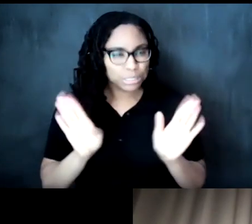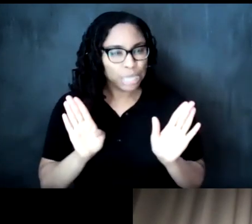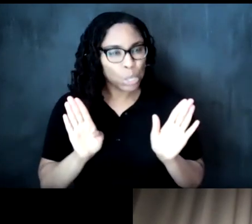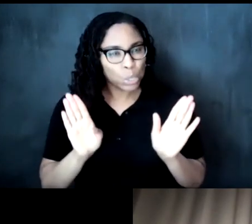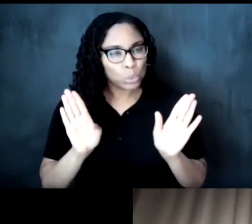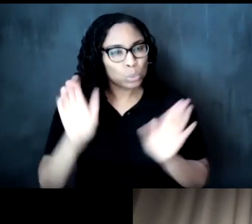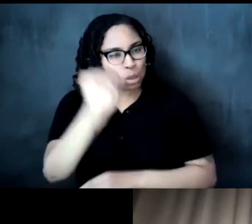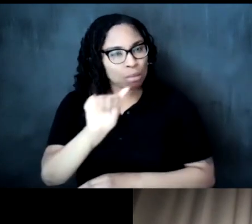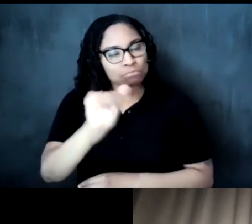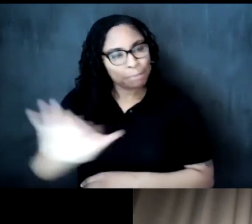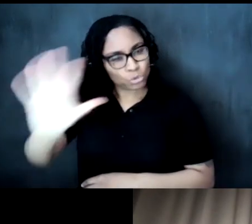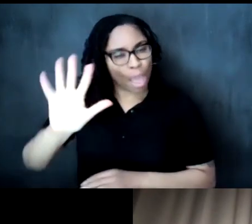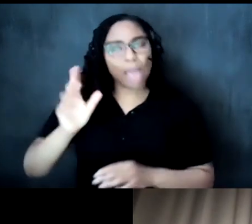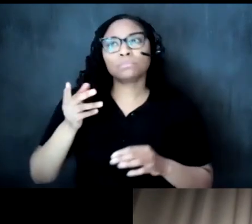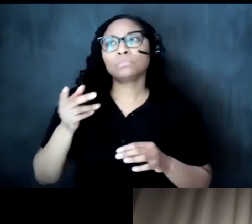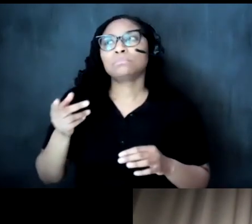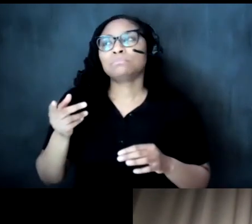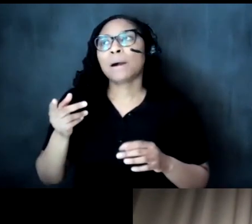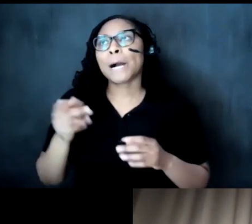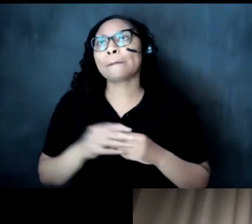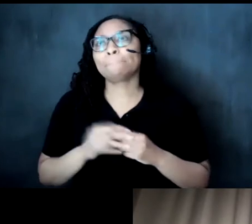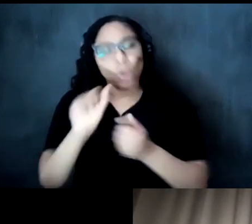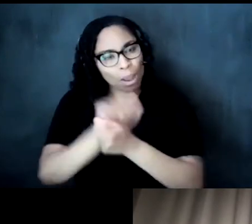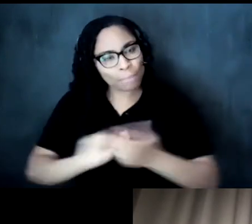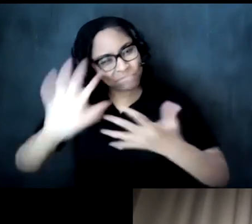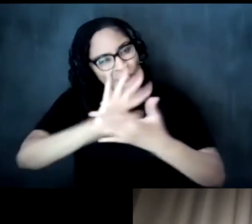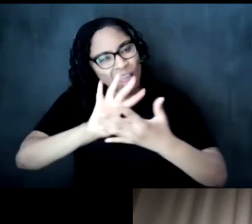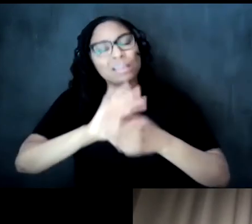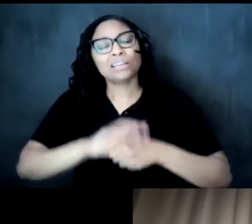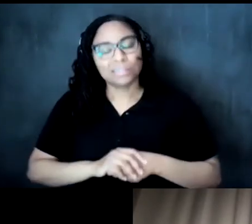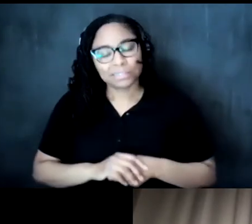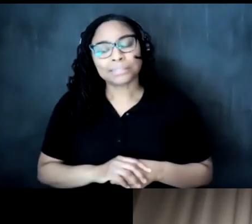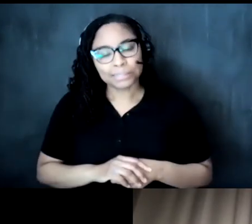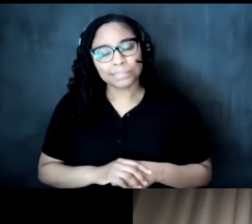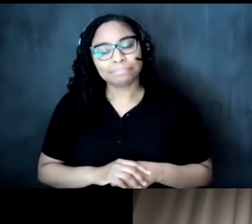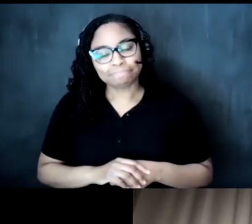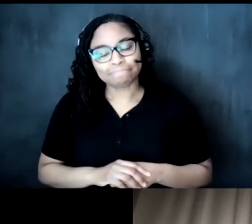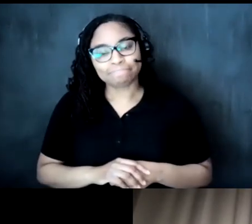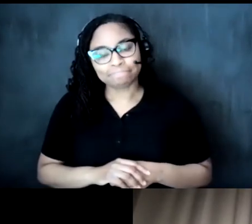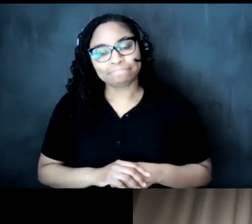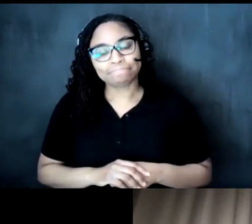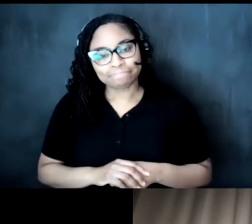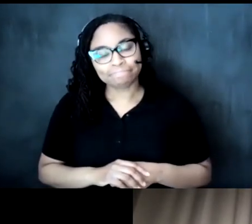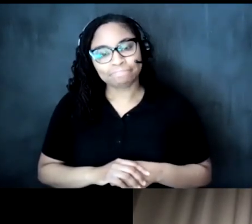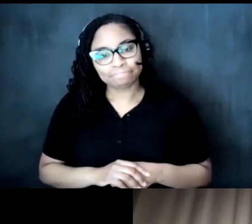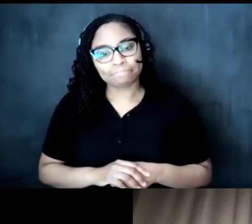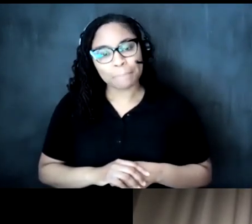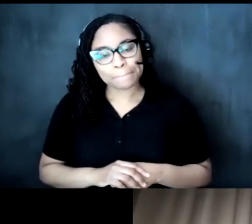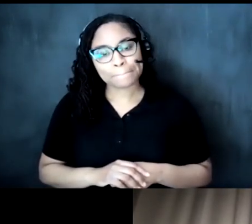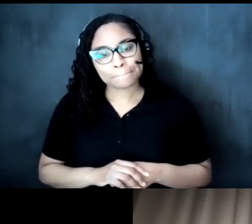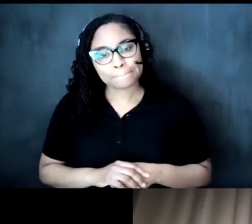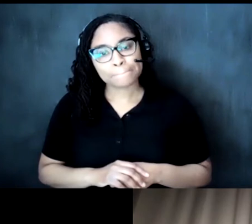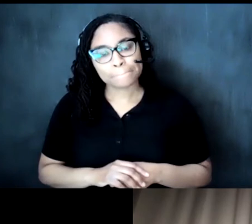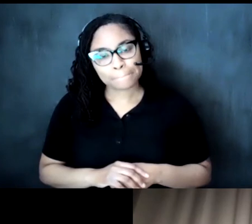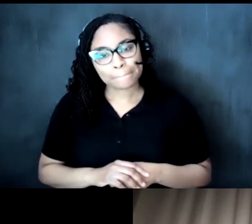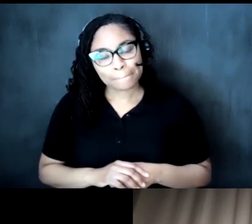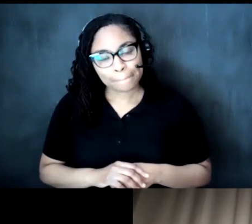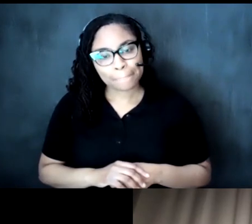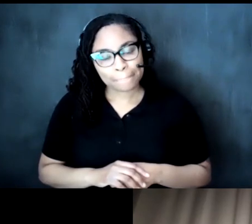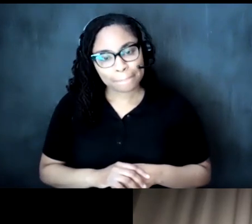is um it is in my estimation it is in the very act of uh of doing right of creating